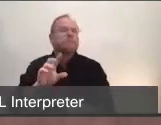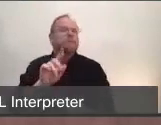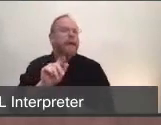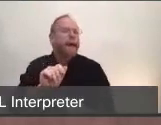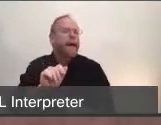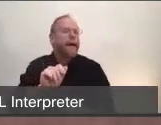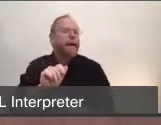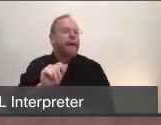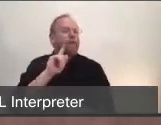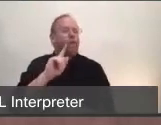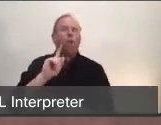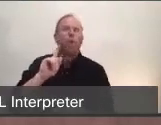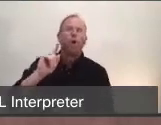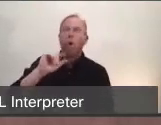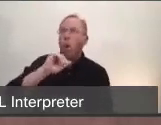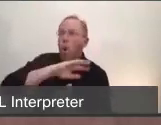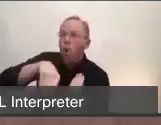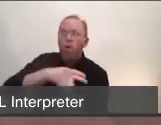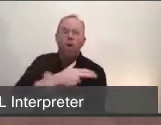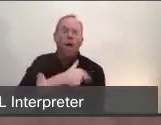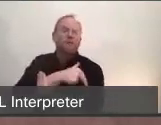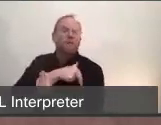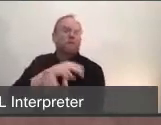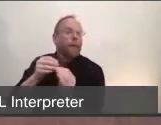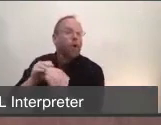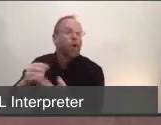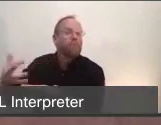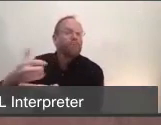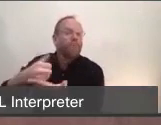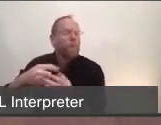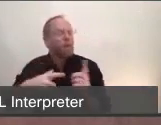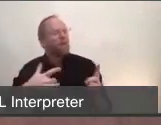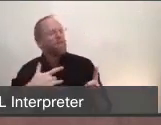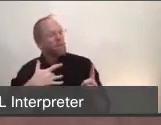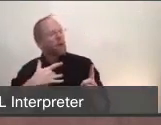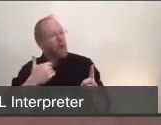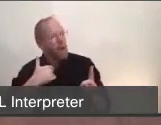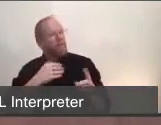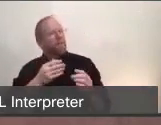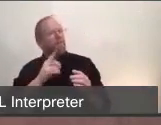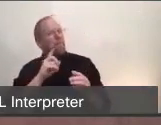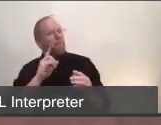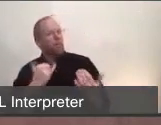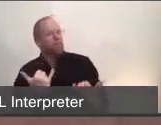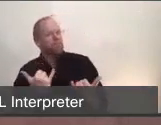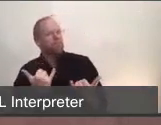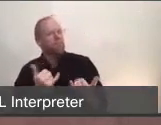but I know that there's some new data that provides clarification on that. I'm wondering if you can help demystify